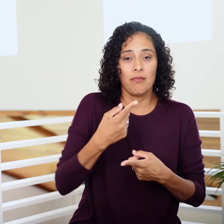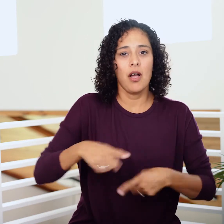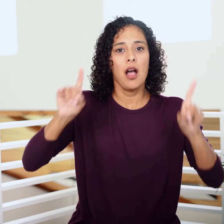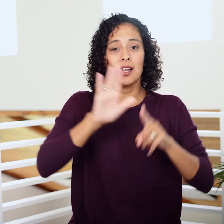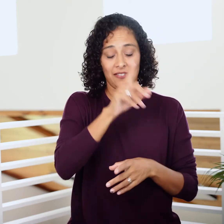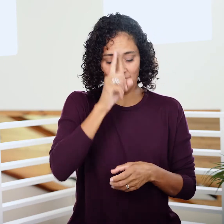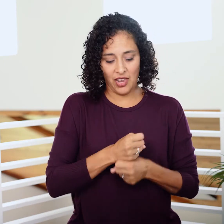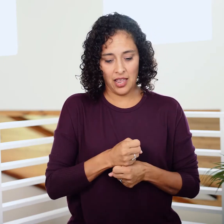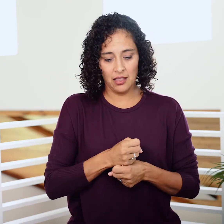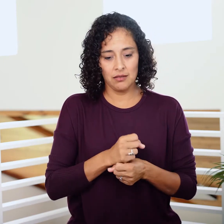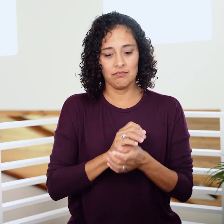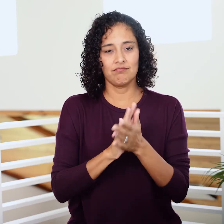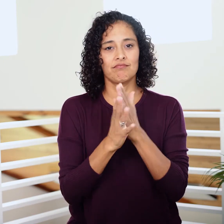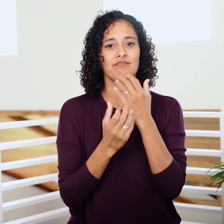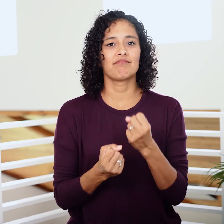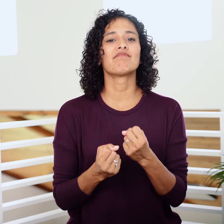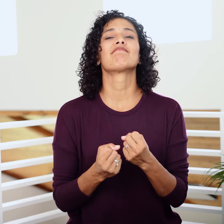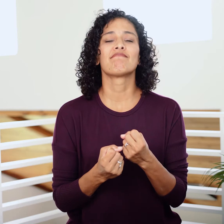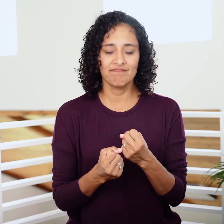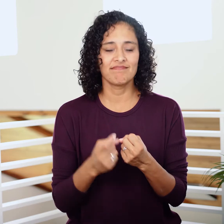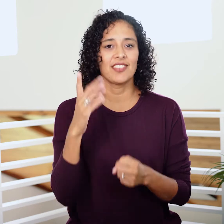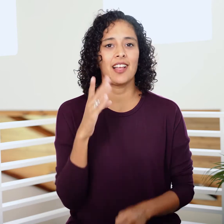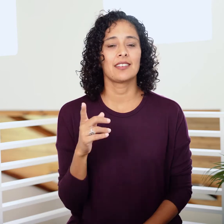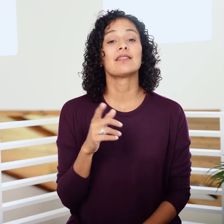His faith is becoming his own.